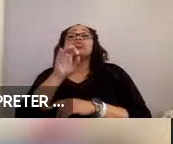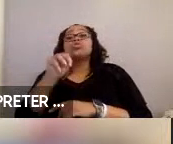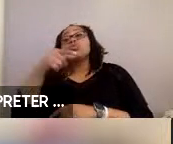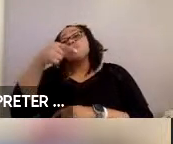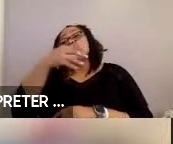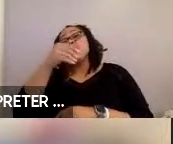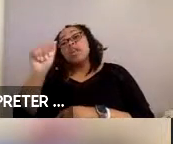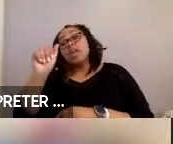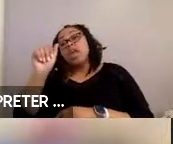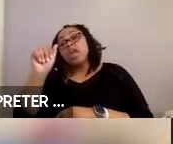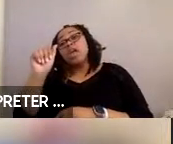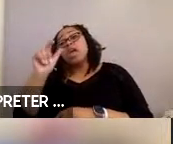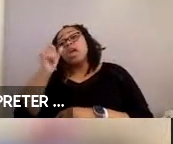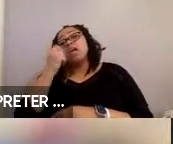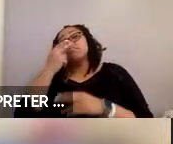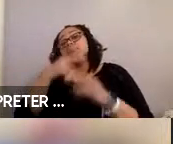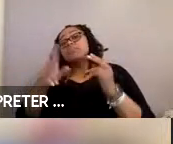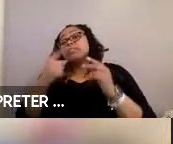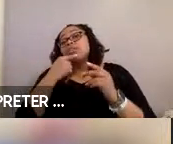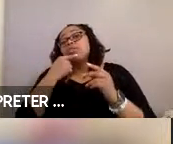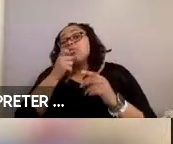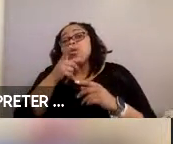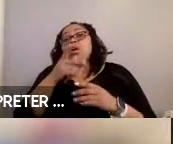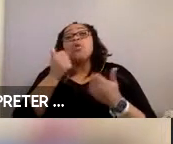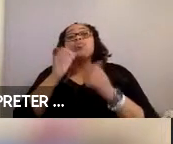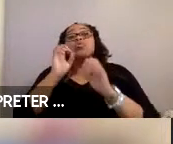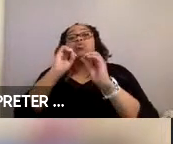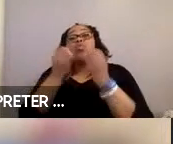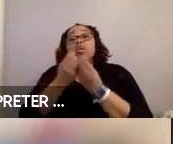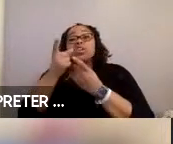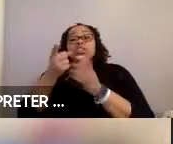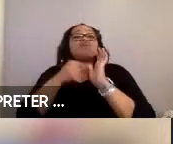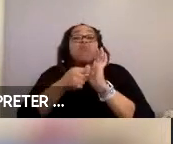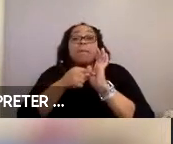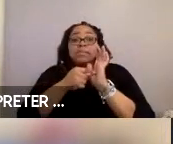briefly say who you are and any organization you may represent as well as what you the